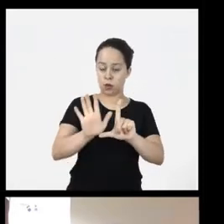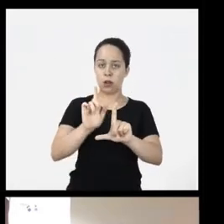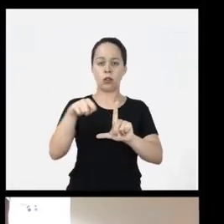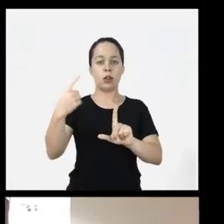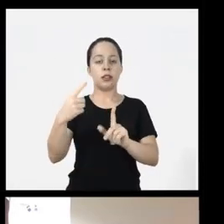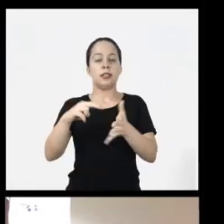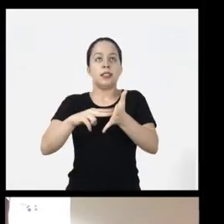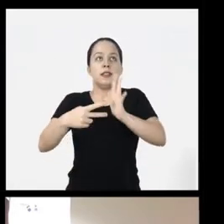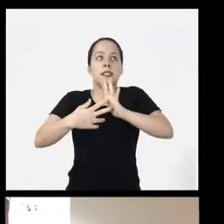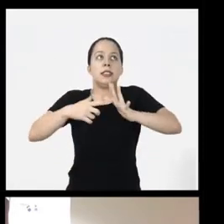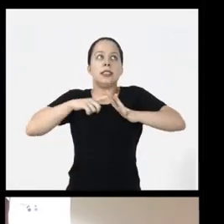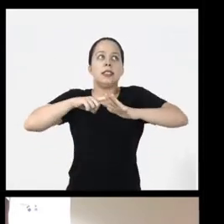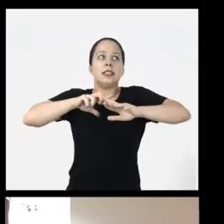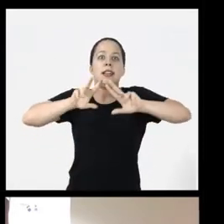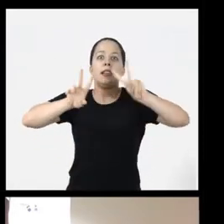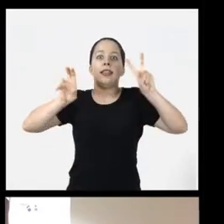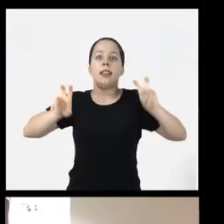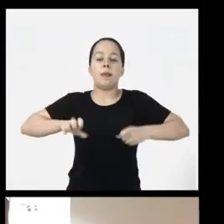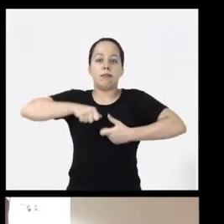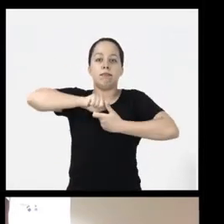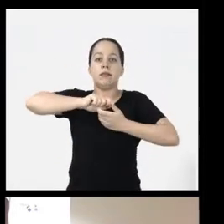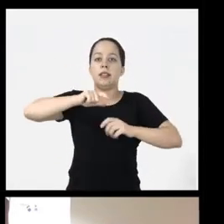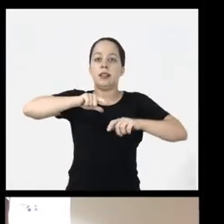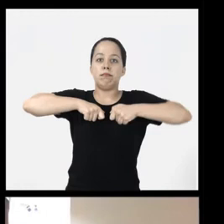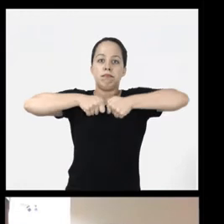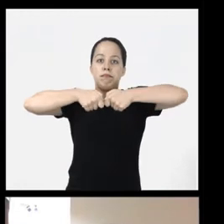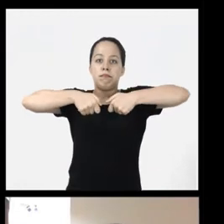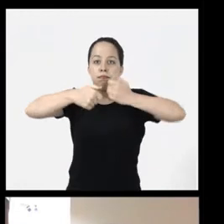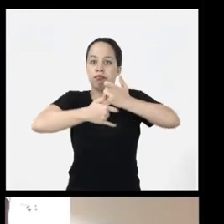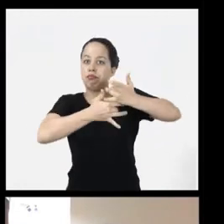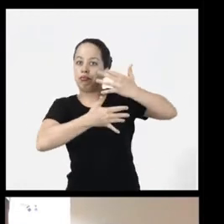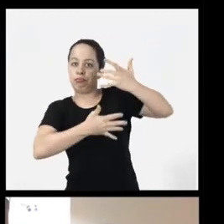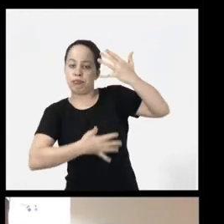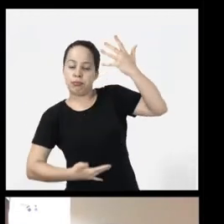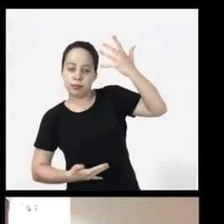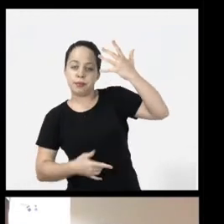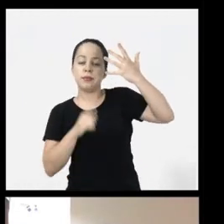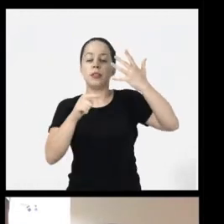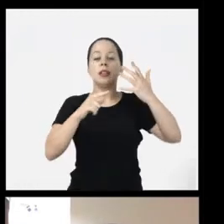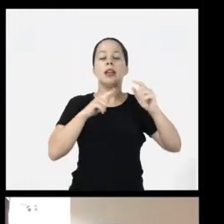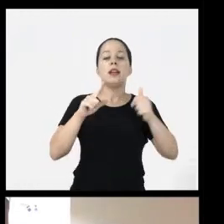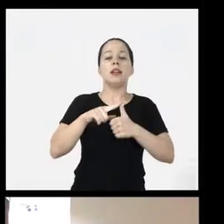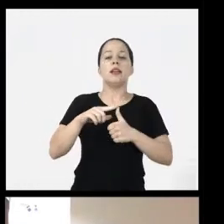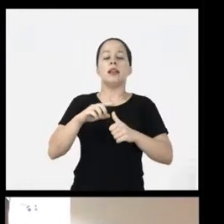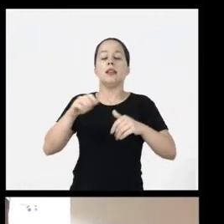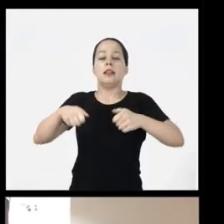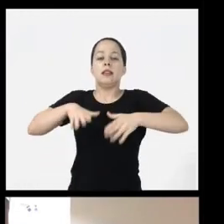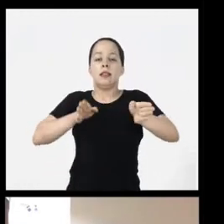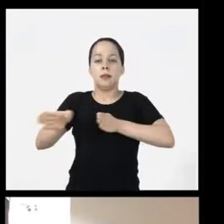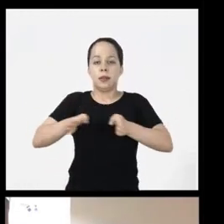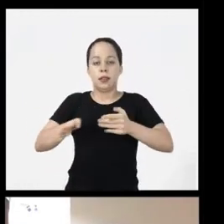we're talking about a big umbrella and then we use accessibility, communicability and